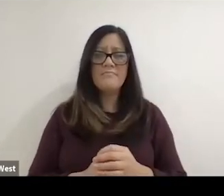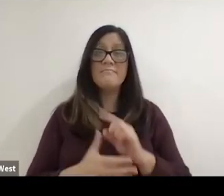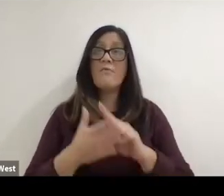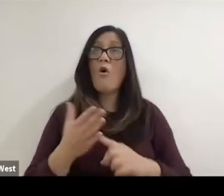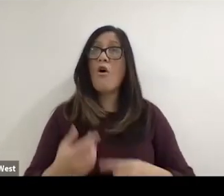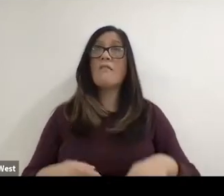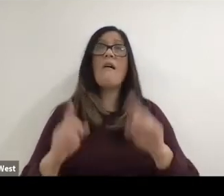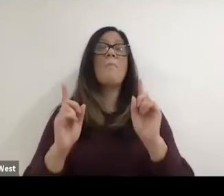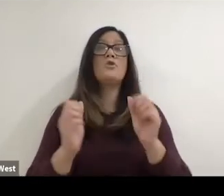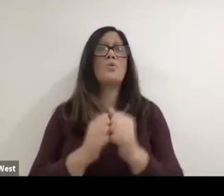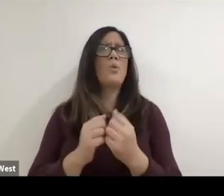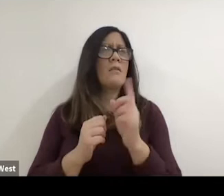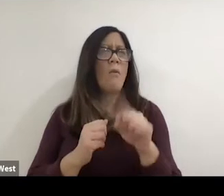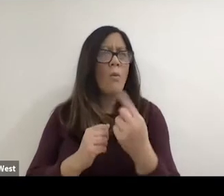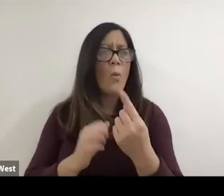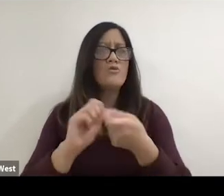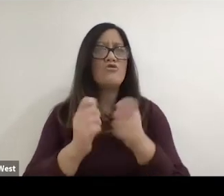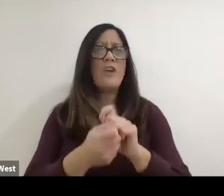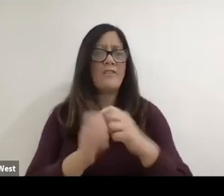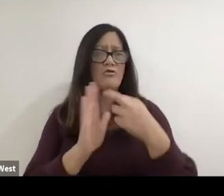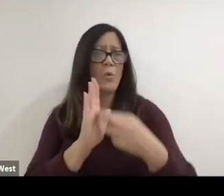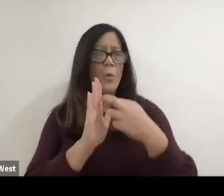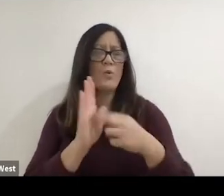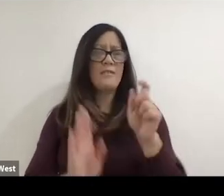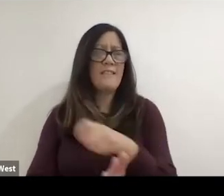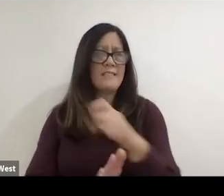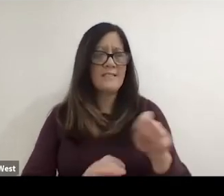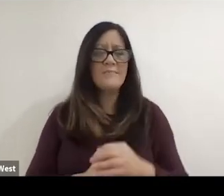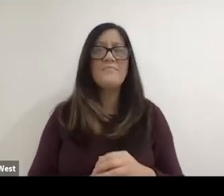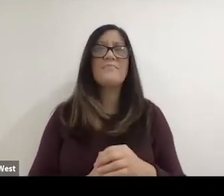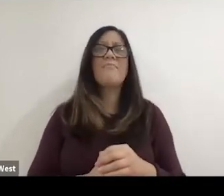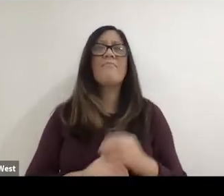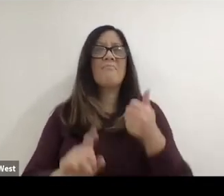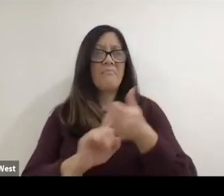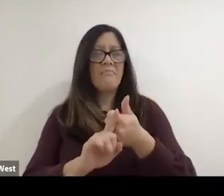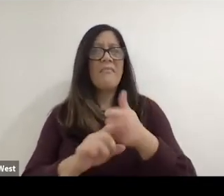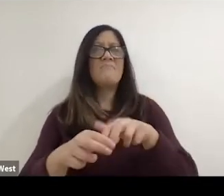one change in the rules of tennis. Brad retired from competitive play in